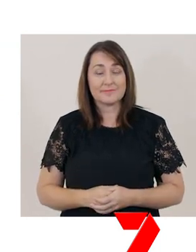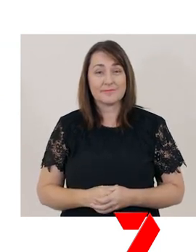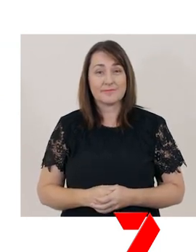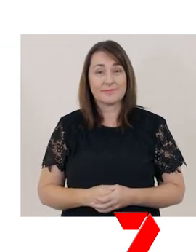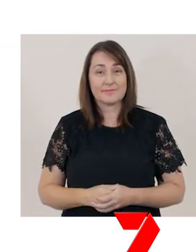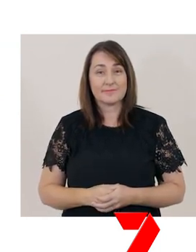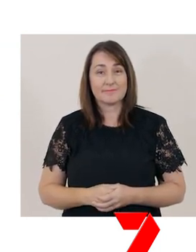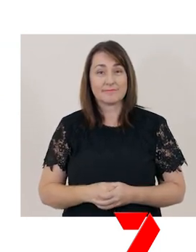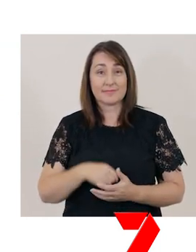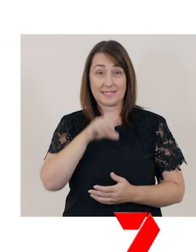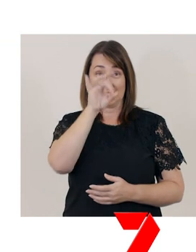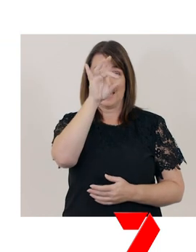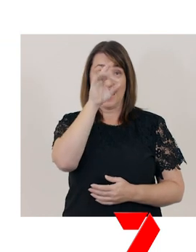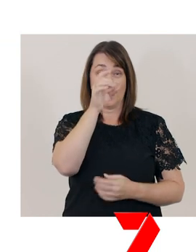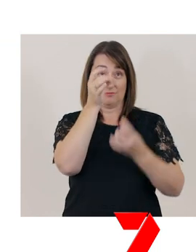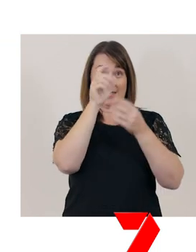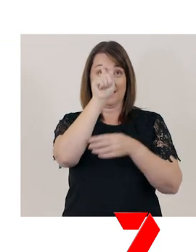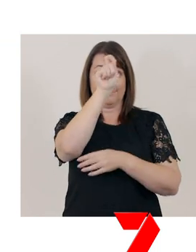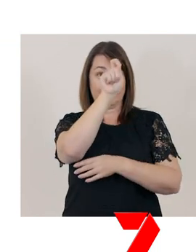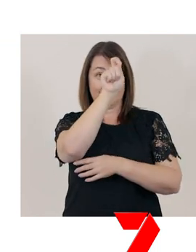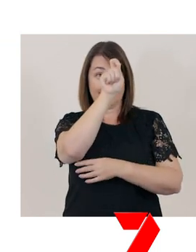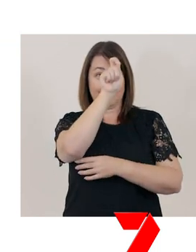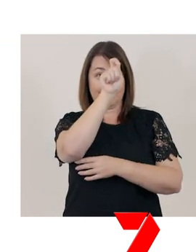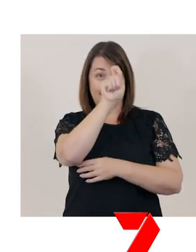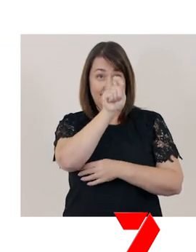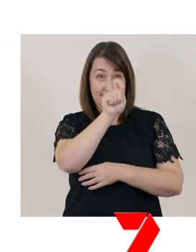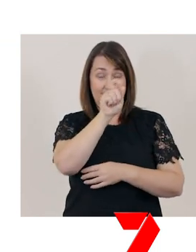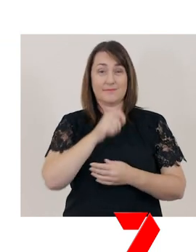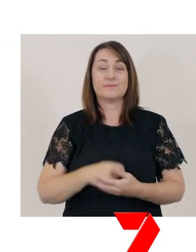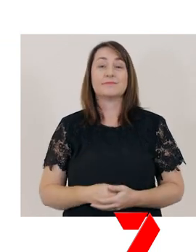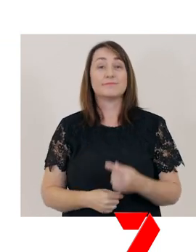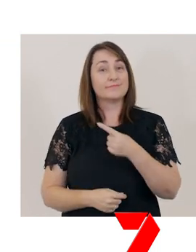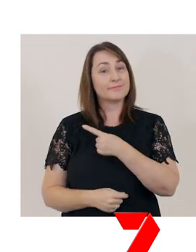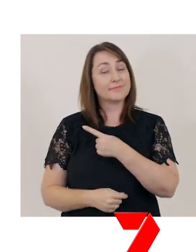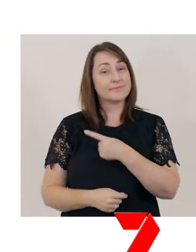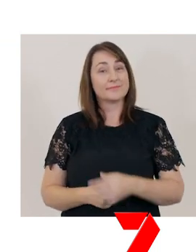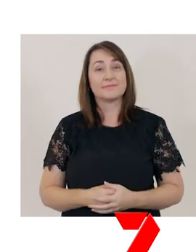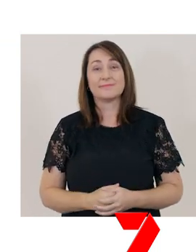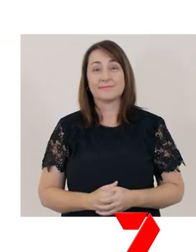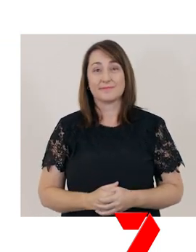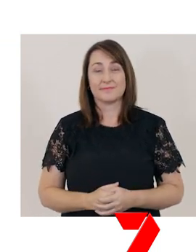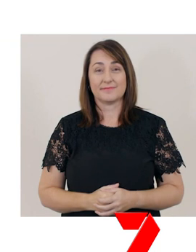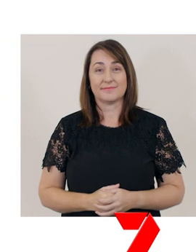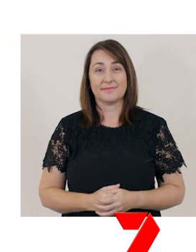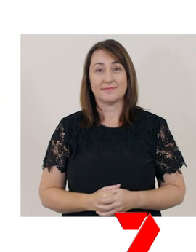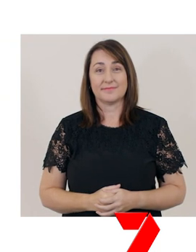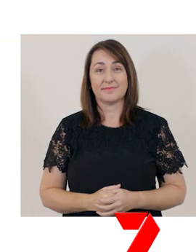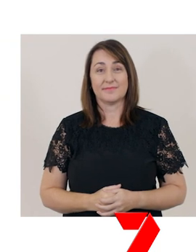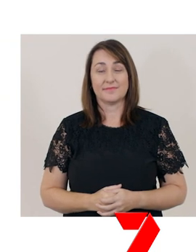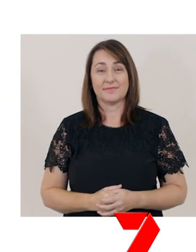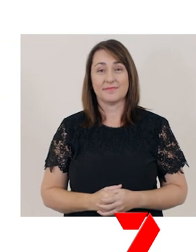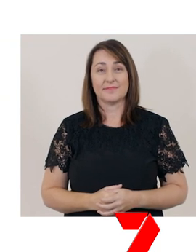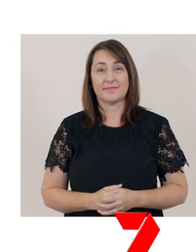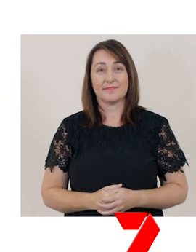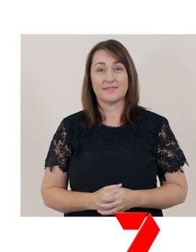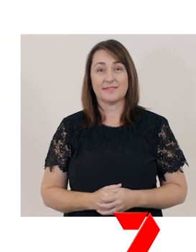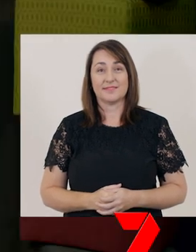Start at the star, down, quick turn up, top to bottom, stop.